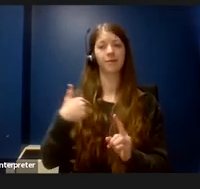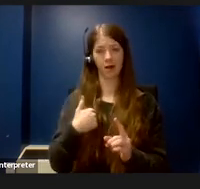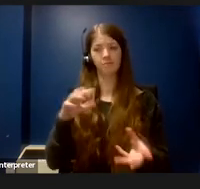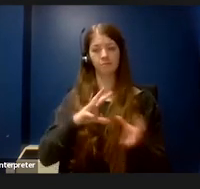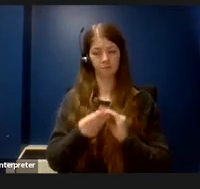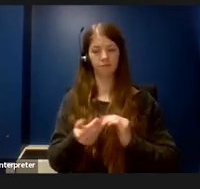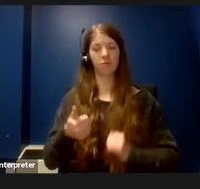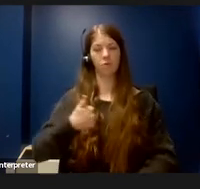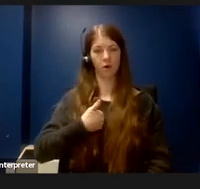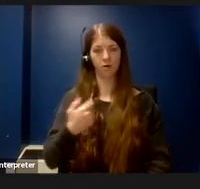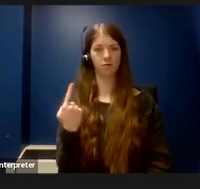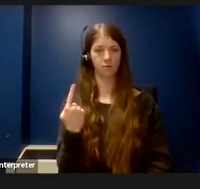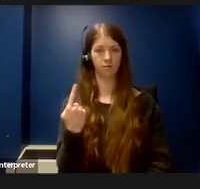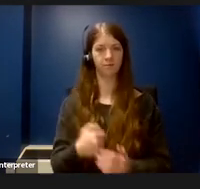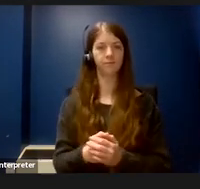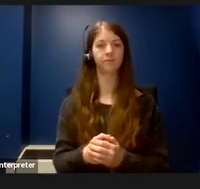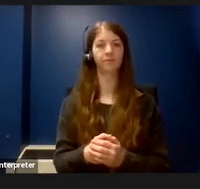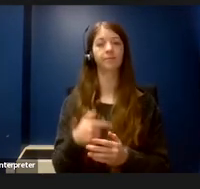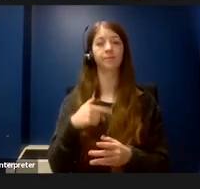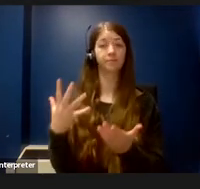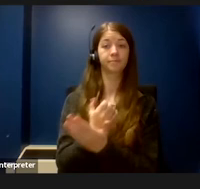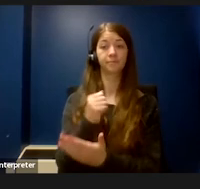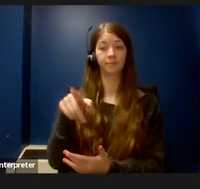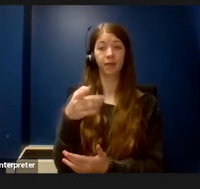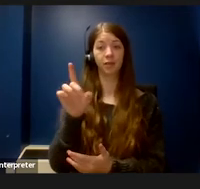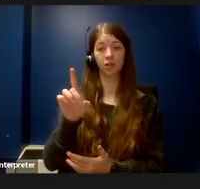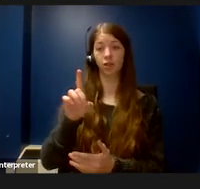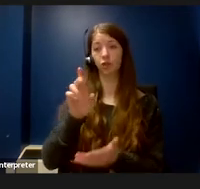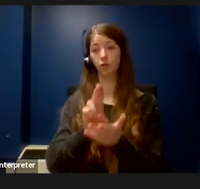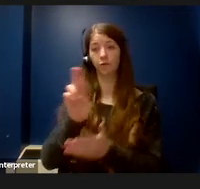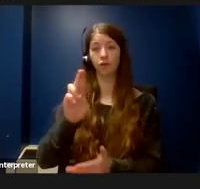I earned my Ph.D at the University of Minnesota in molecular biology and genetics